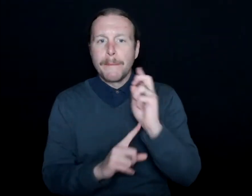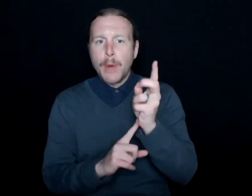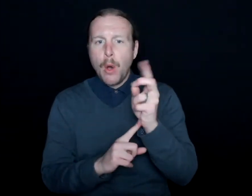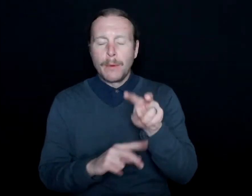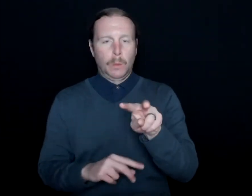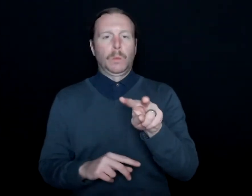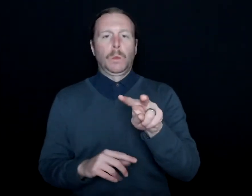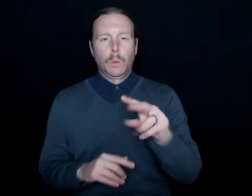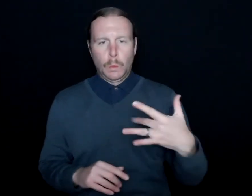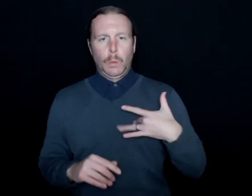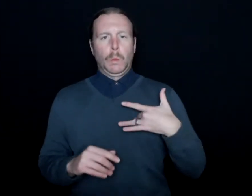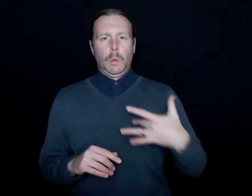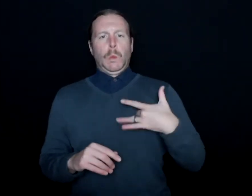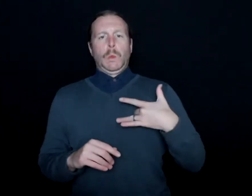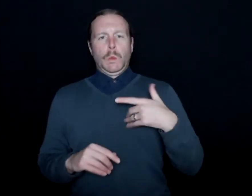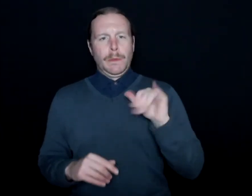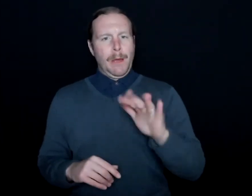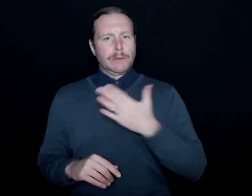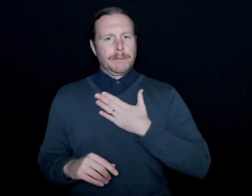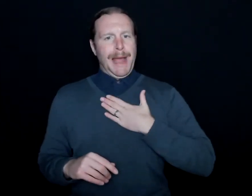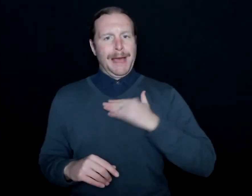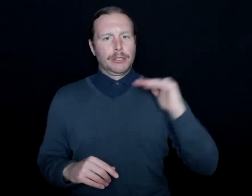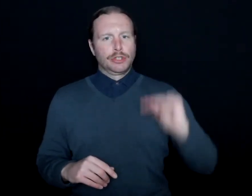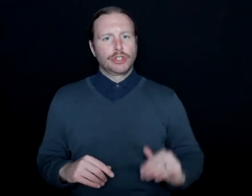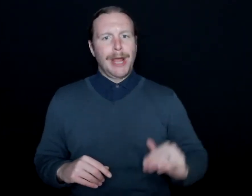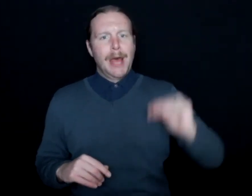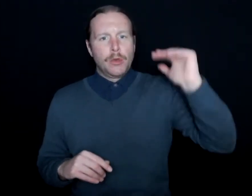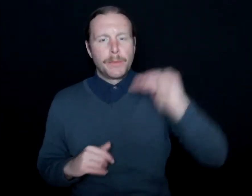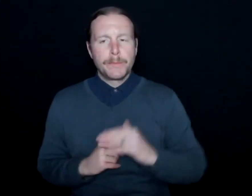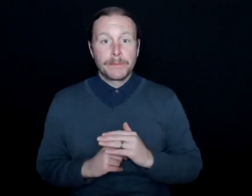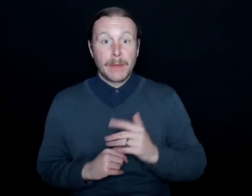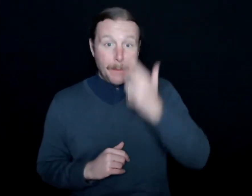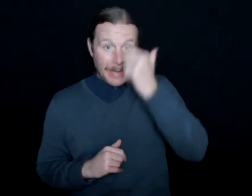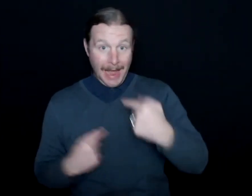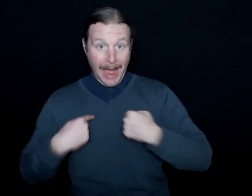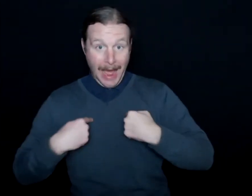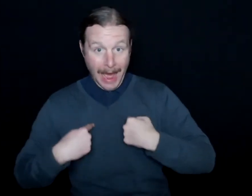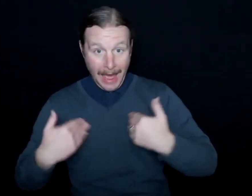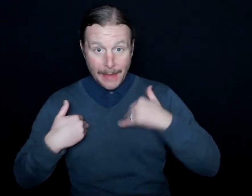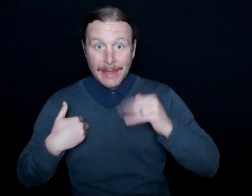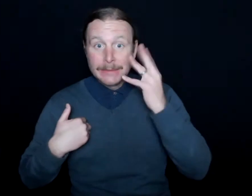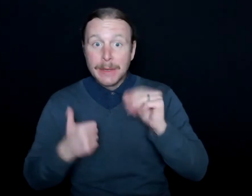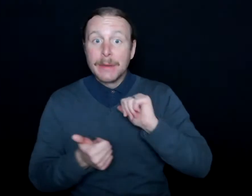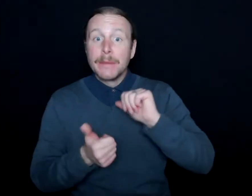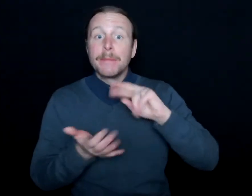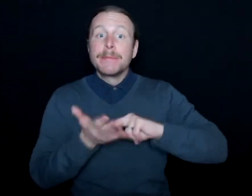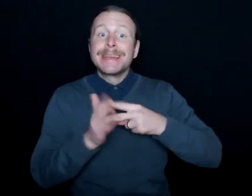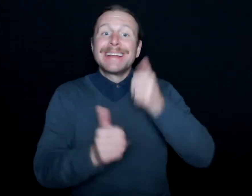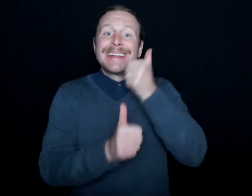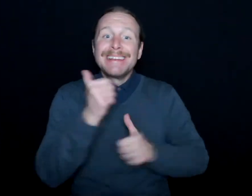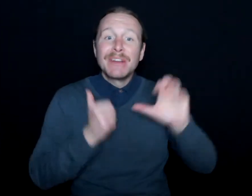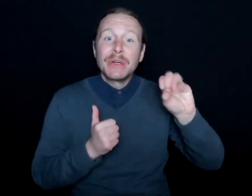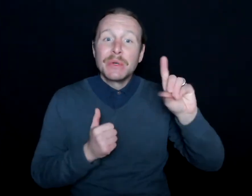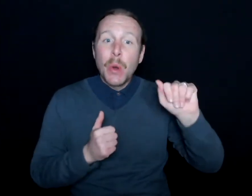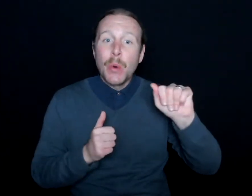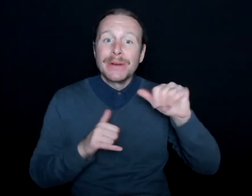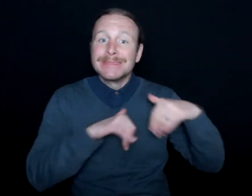wow, that was my childhood. And just because I had this doesn't mean that every CODA had this and every CODA